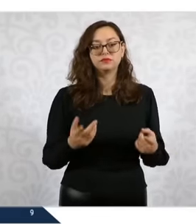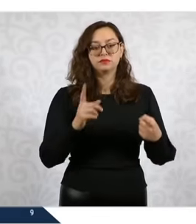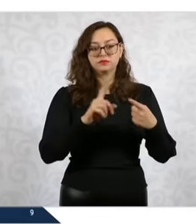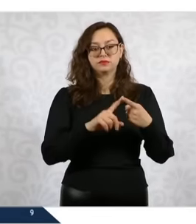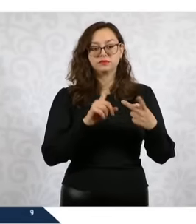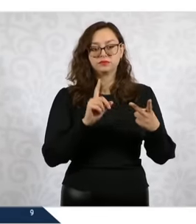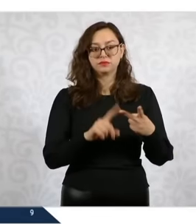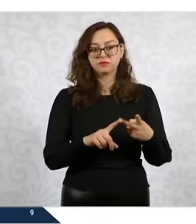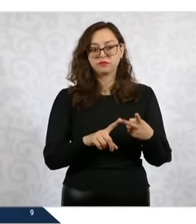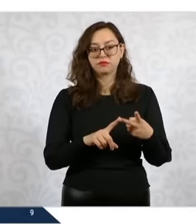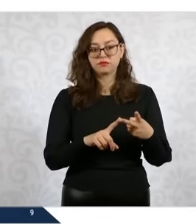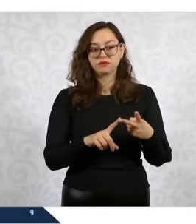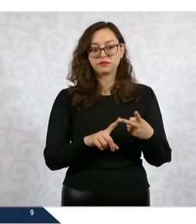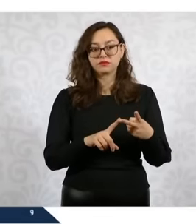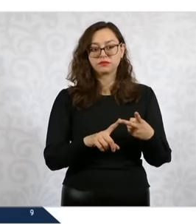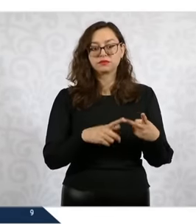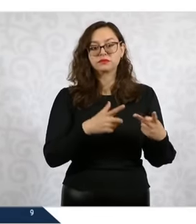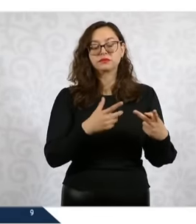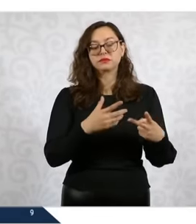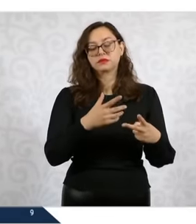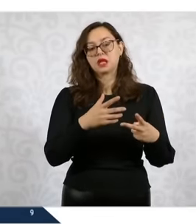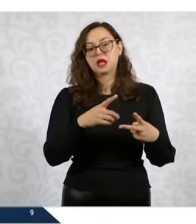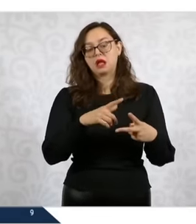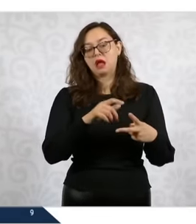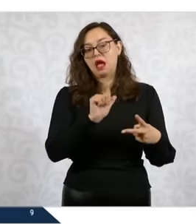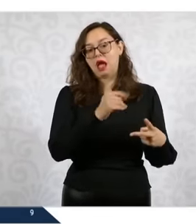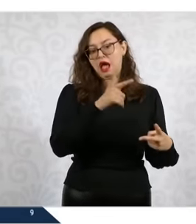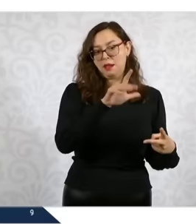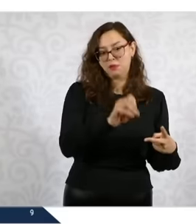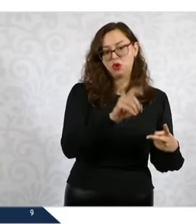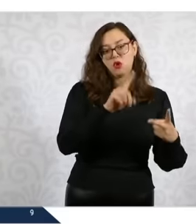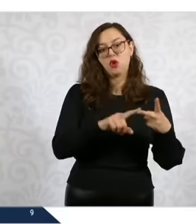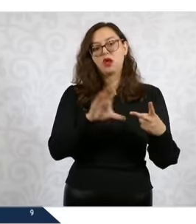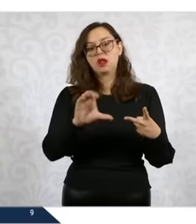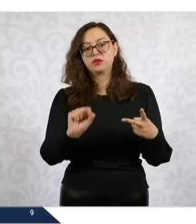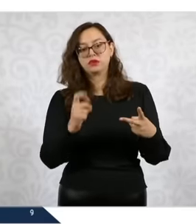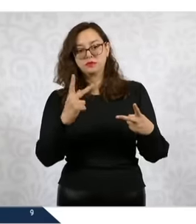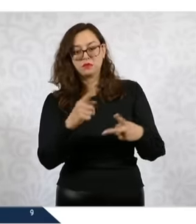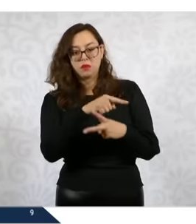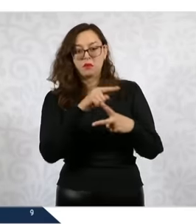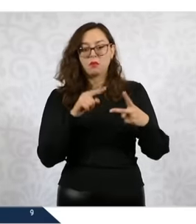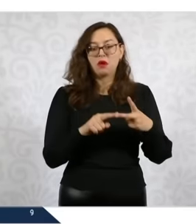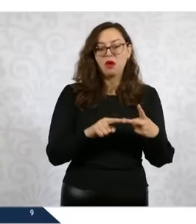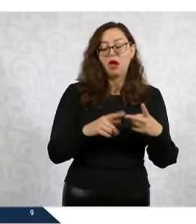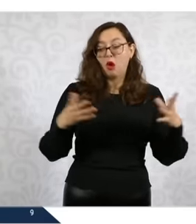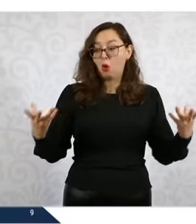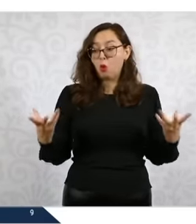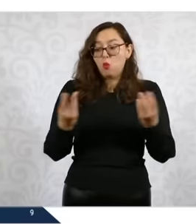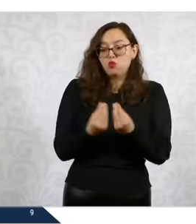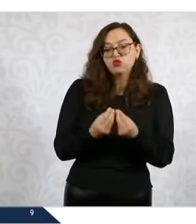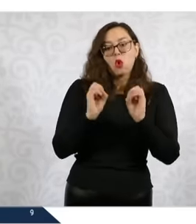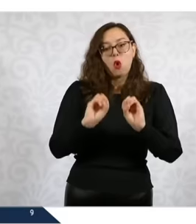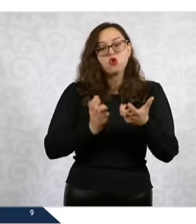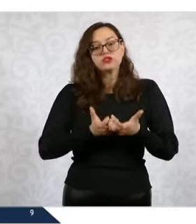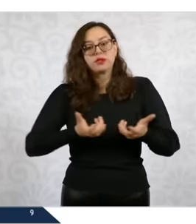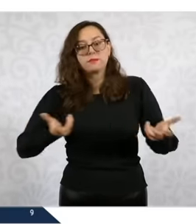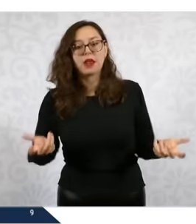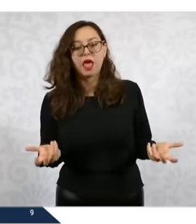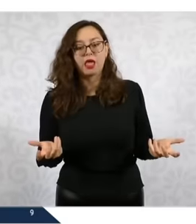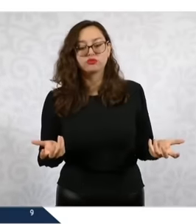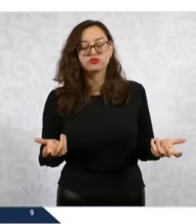help unite Mexicans or serve to divide them.